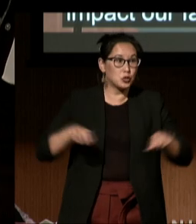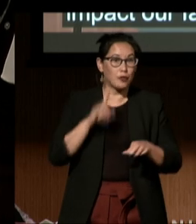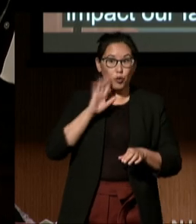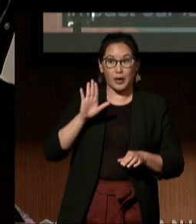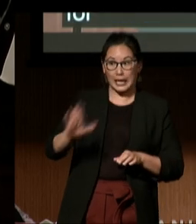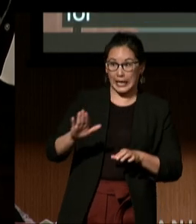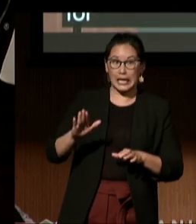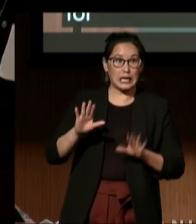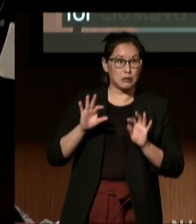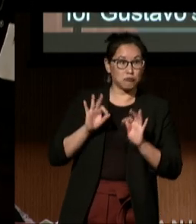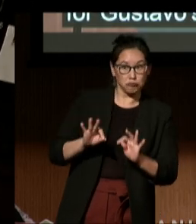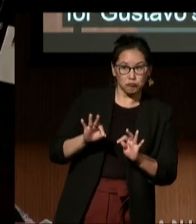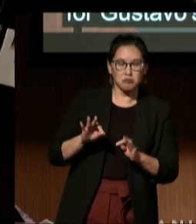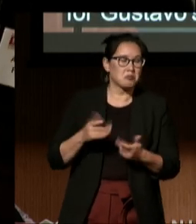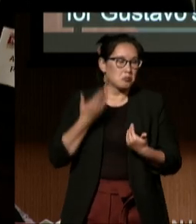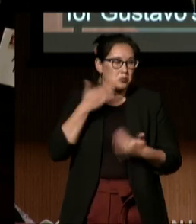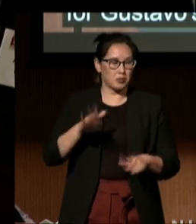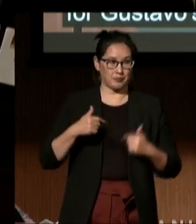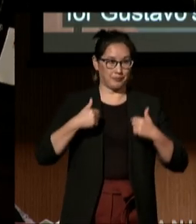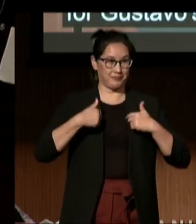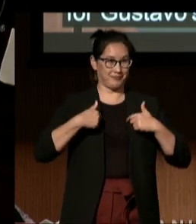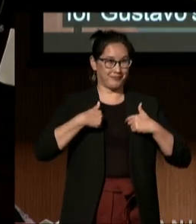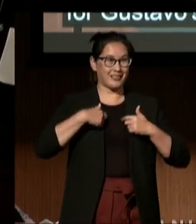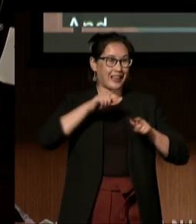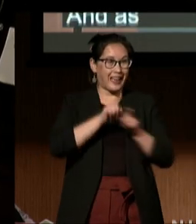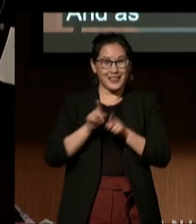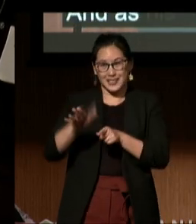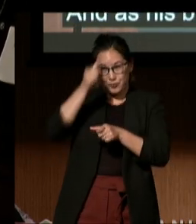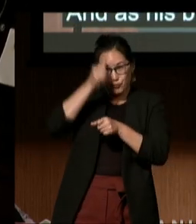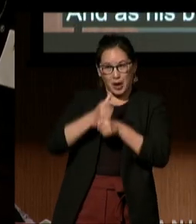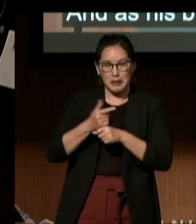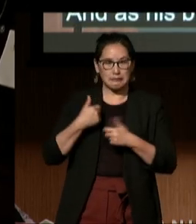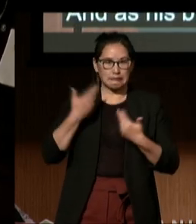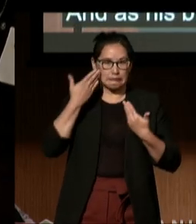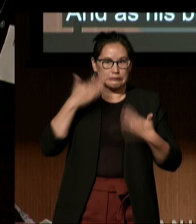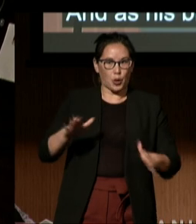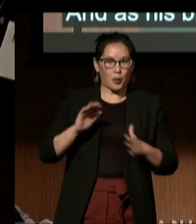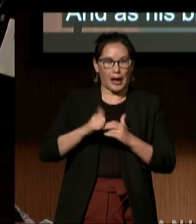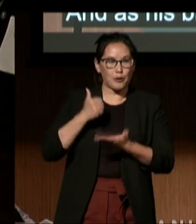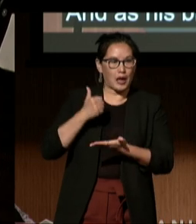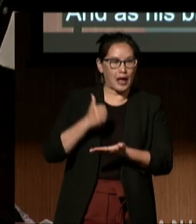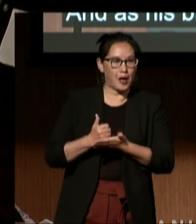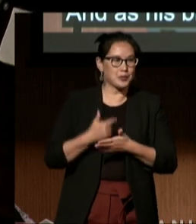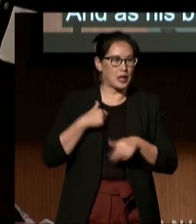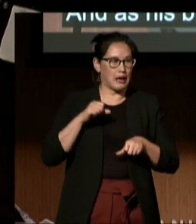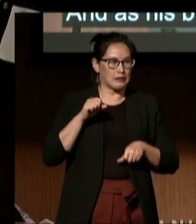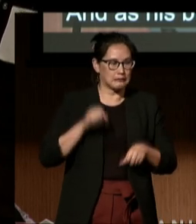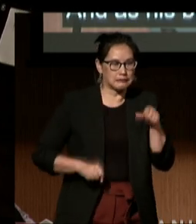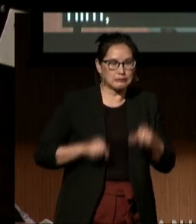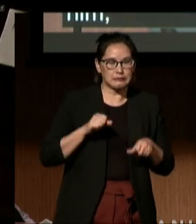And as his brother, I was unsure how to best help him, which made me feel scared of the uncertainty of his future.